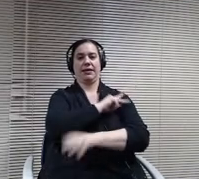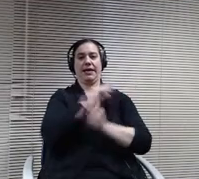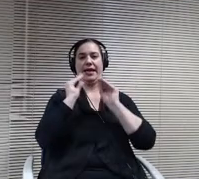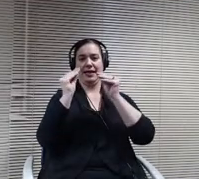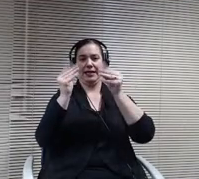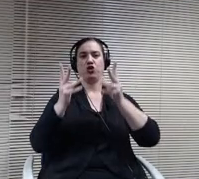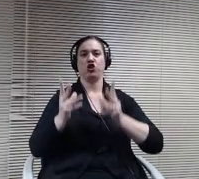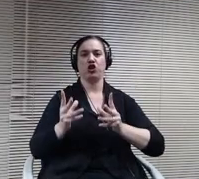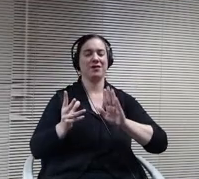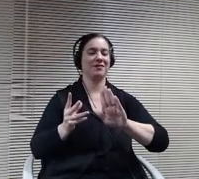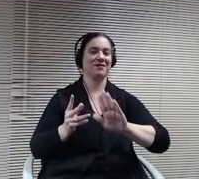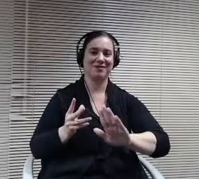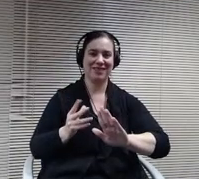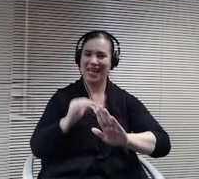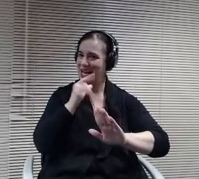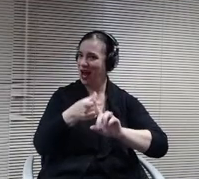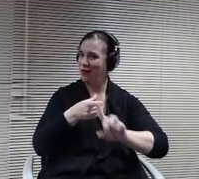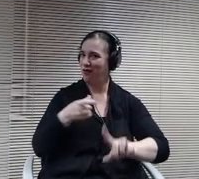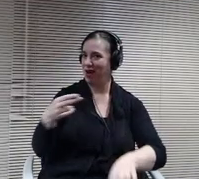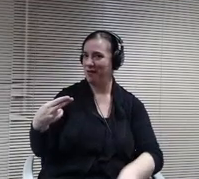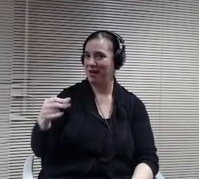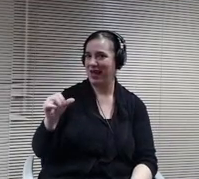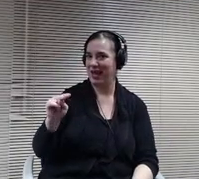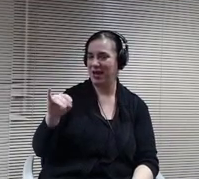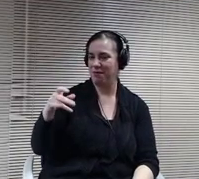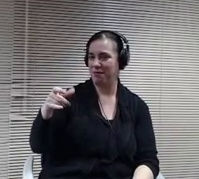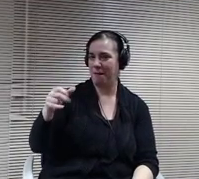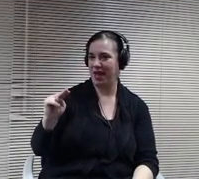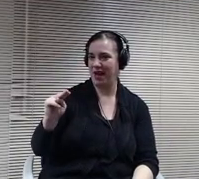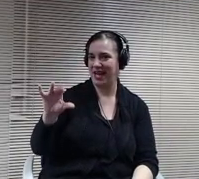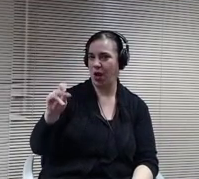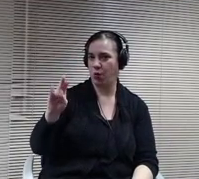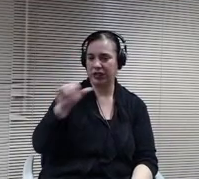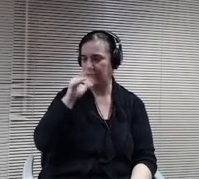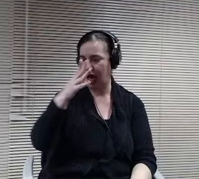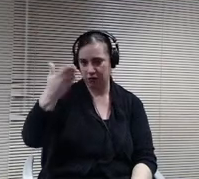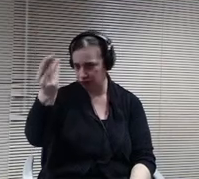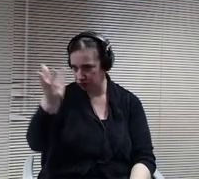County yet. But certainly by the 1st of February, there's a good